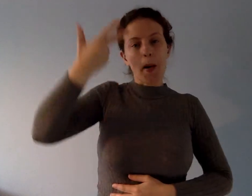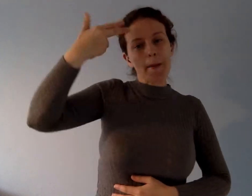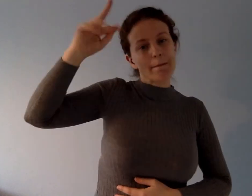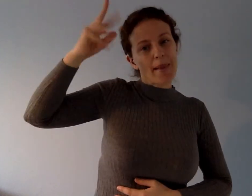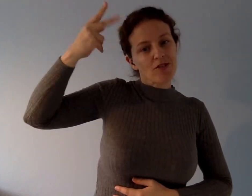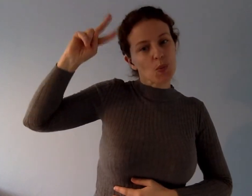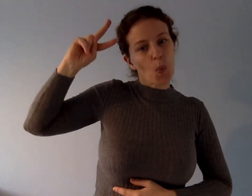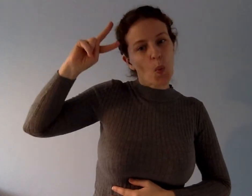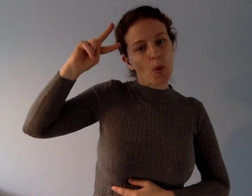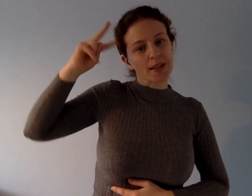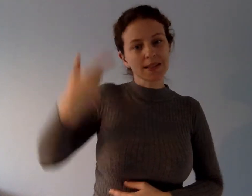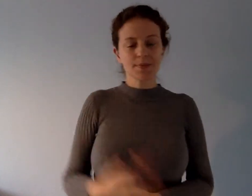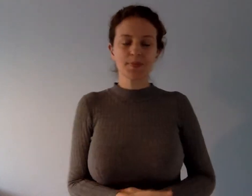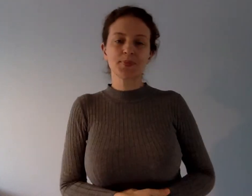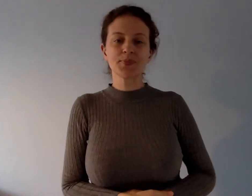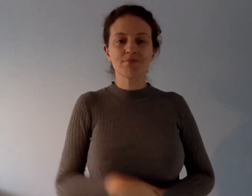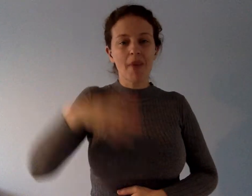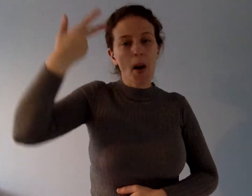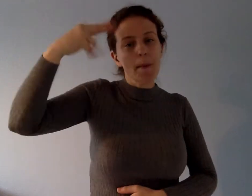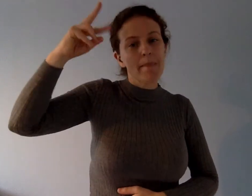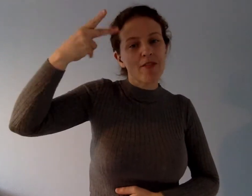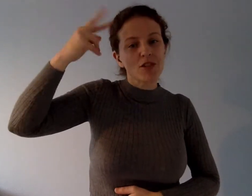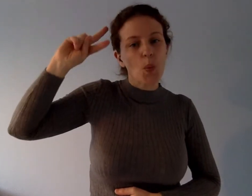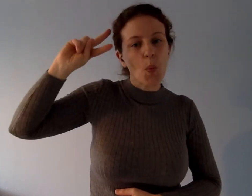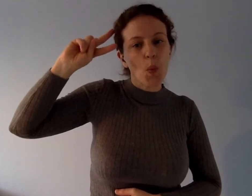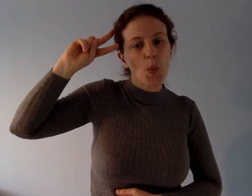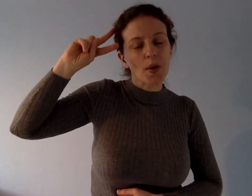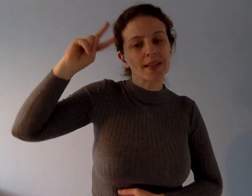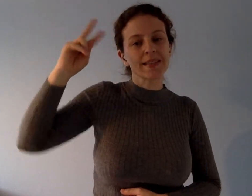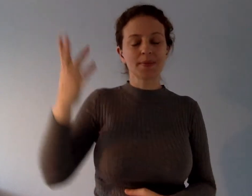PARANOID